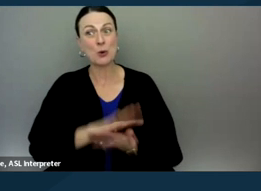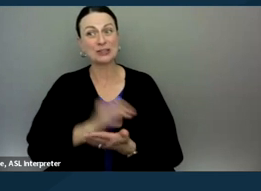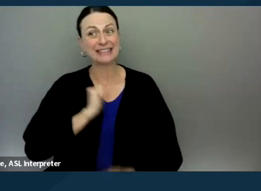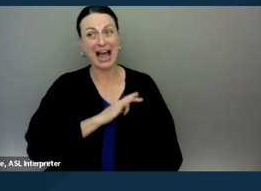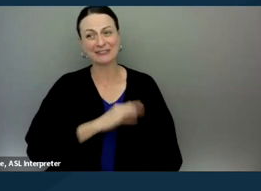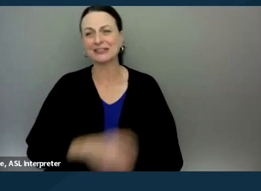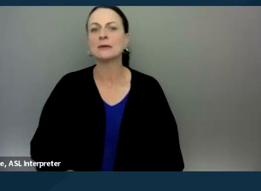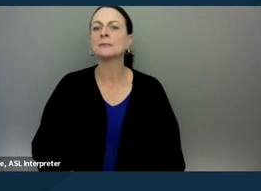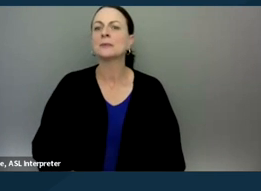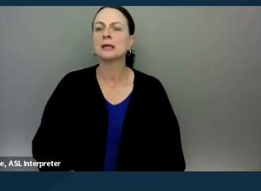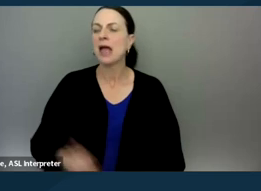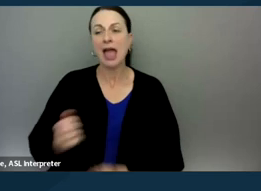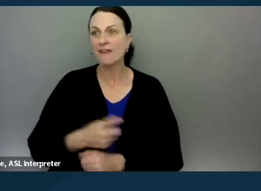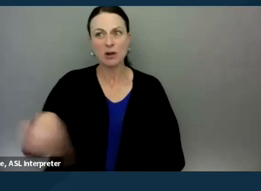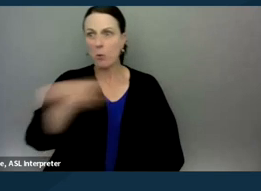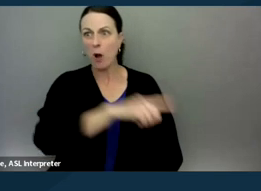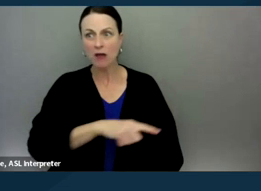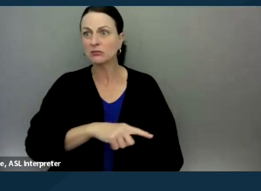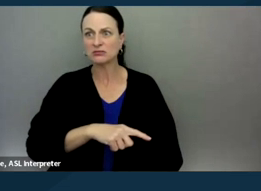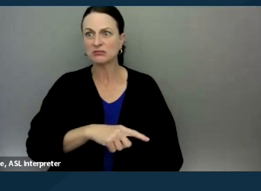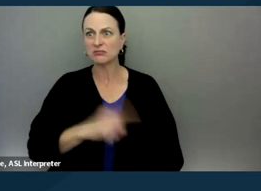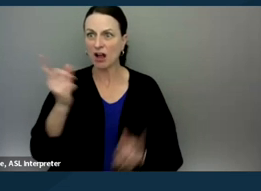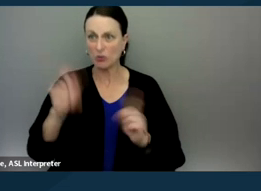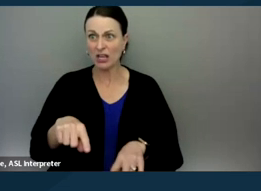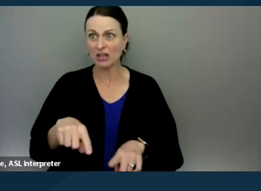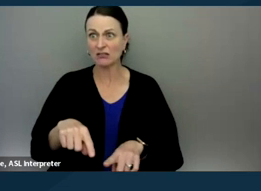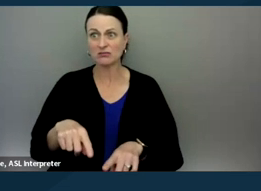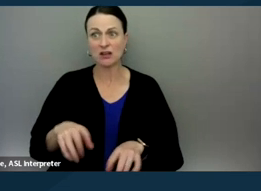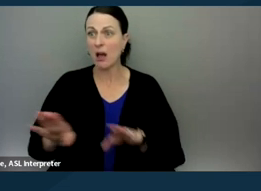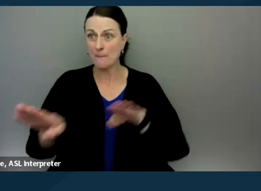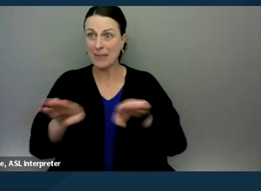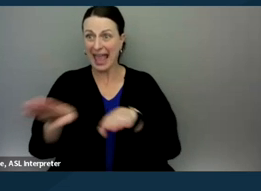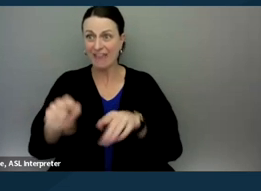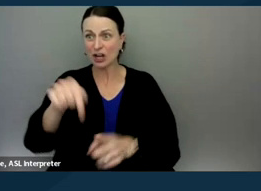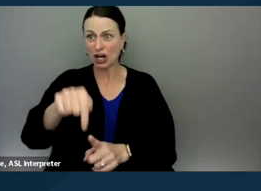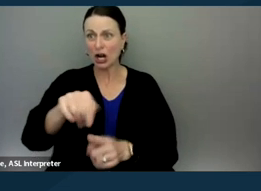is that everybody's kind of in agreement here that behavior is becoming a major barrier